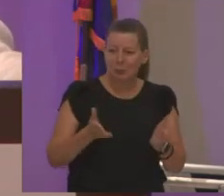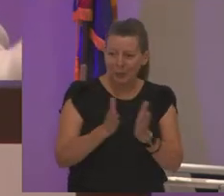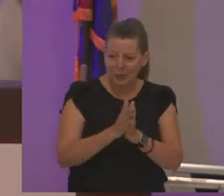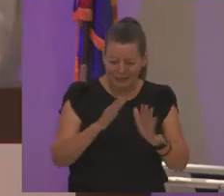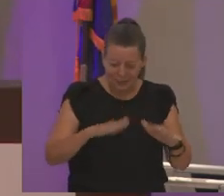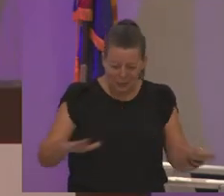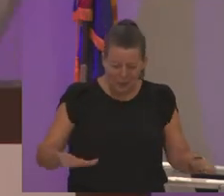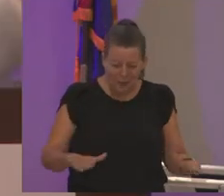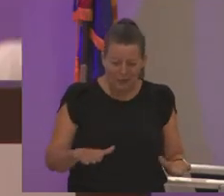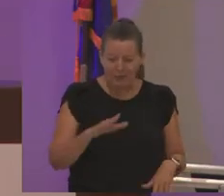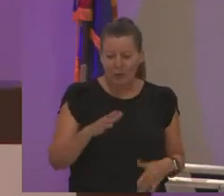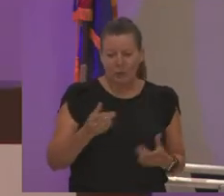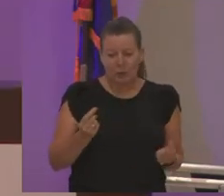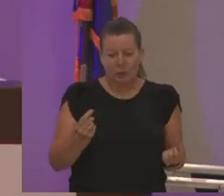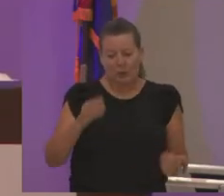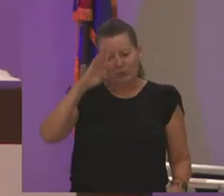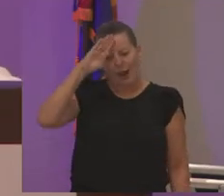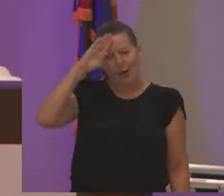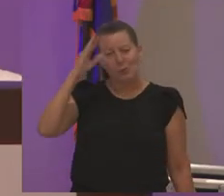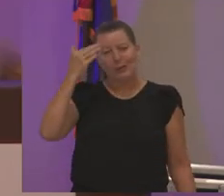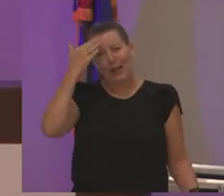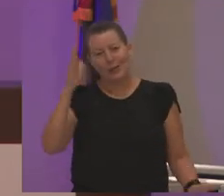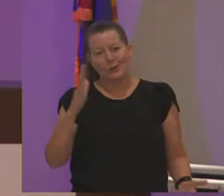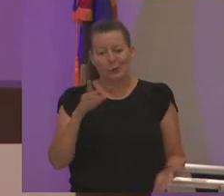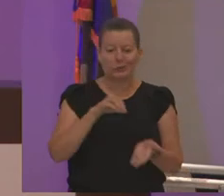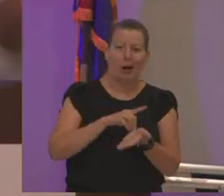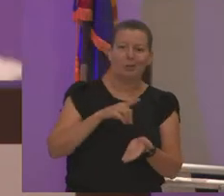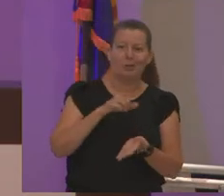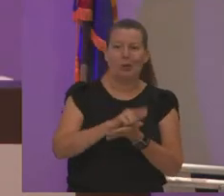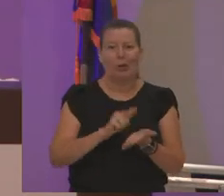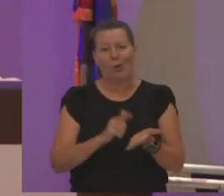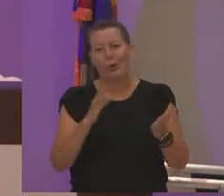they'll say firemen i don't know i don't know doctor lloyd football player they don't know